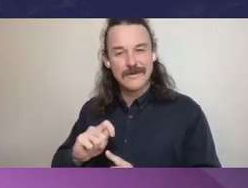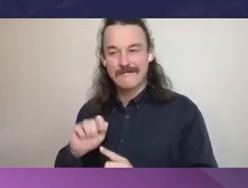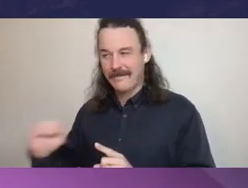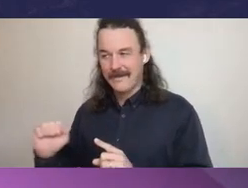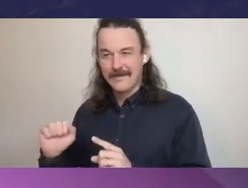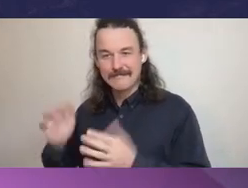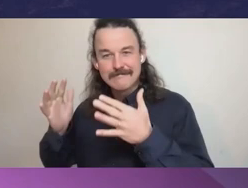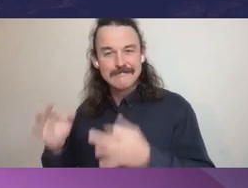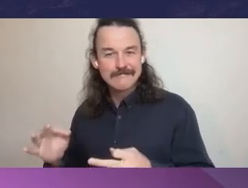some of my reports.